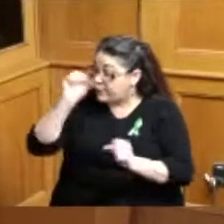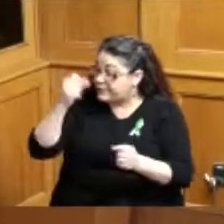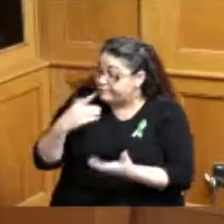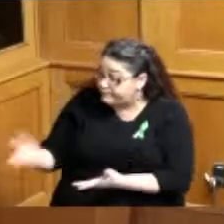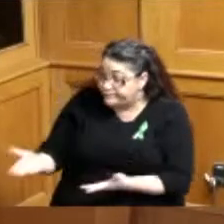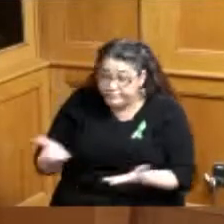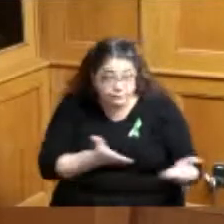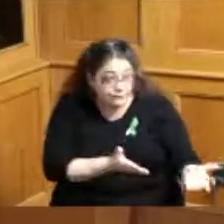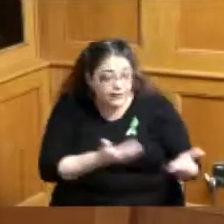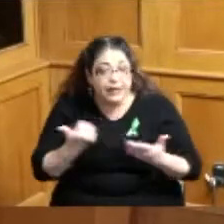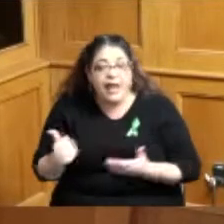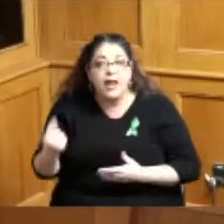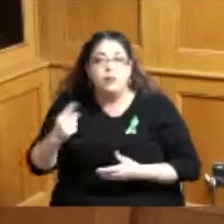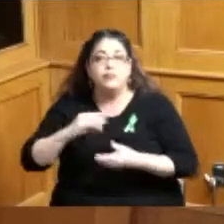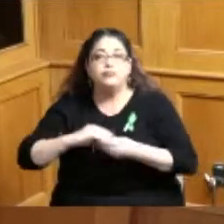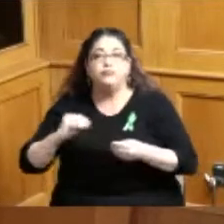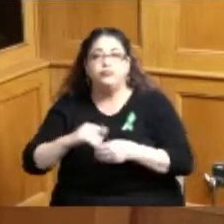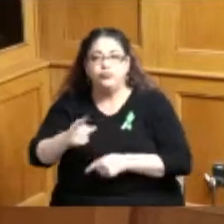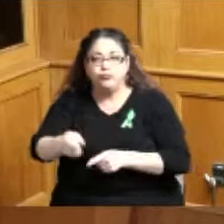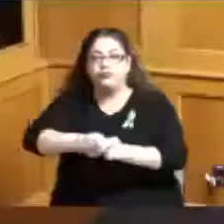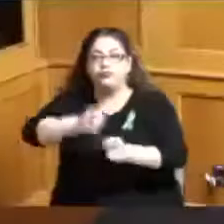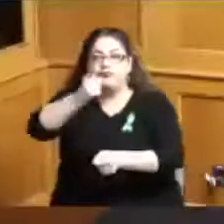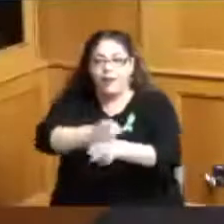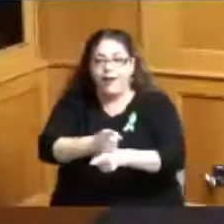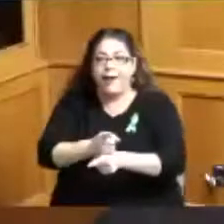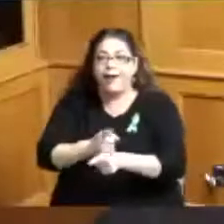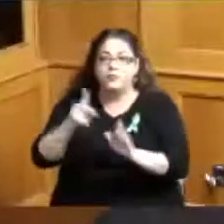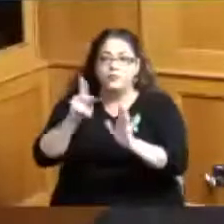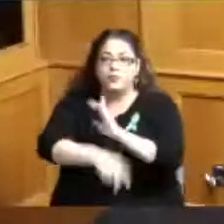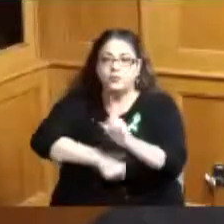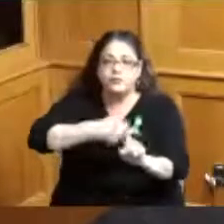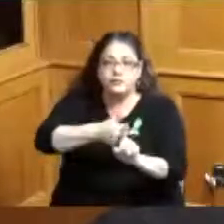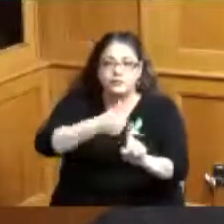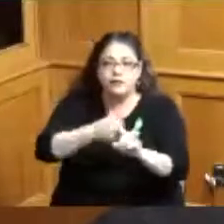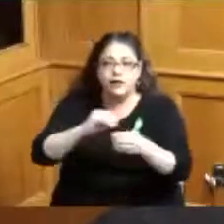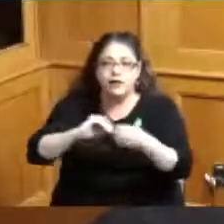questions and you're absolutely right the suicide element we don't want to talk about it want to